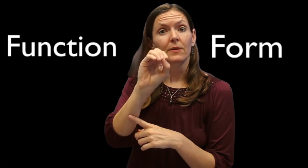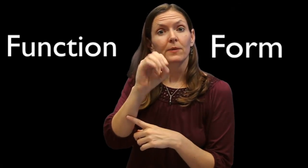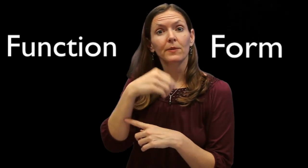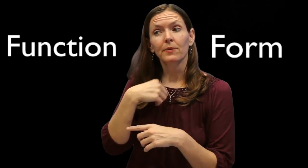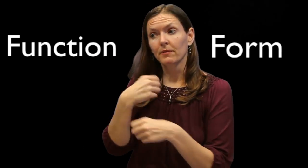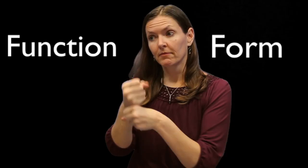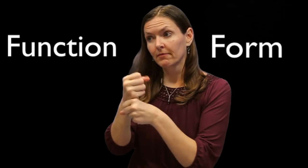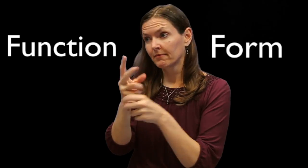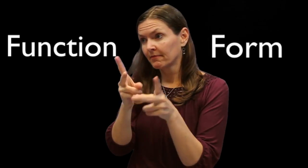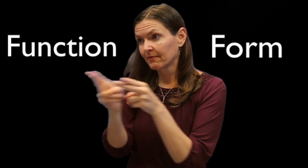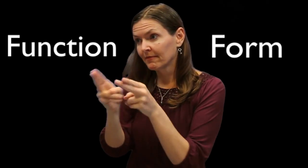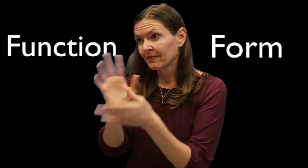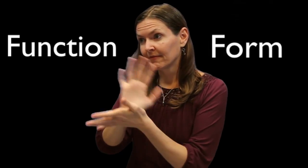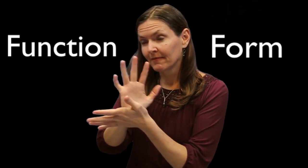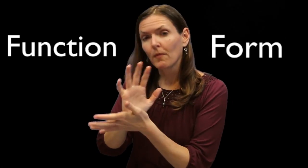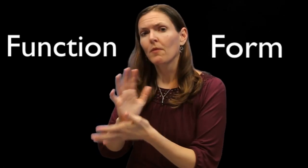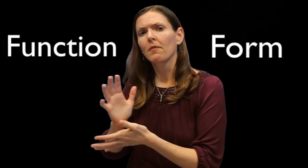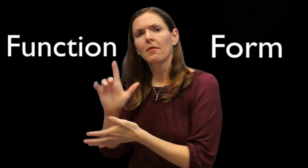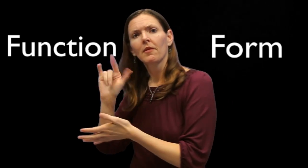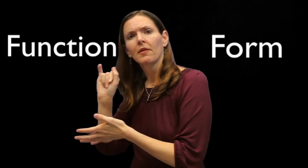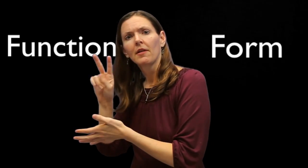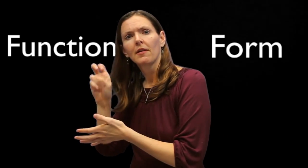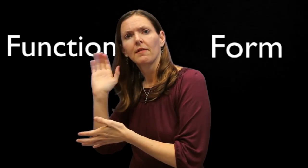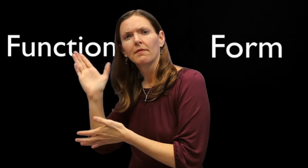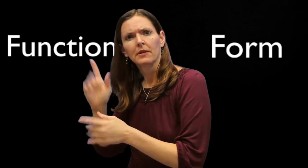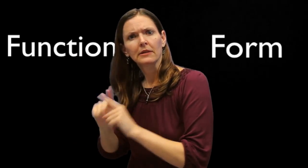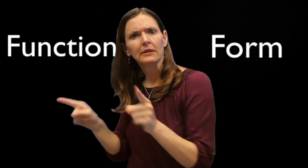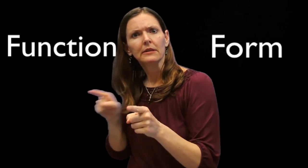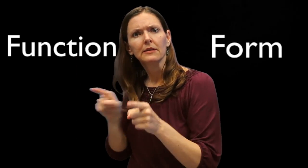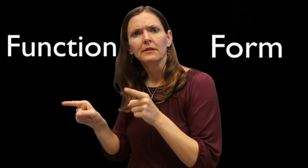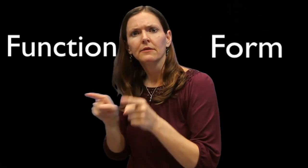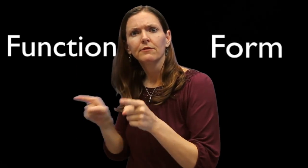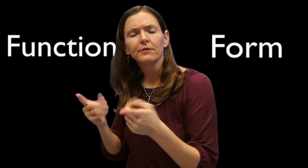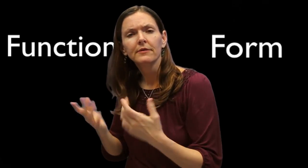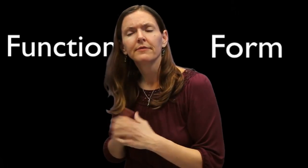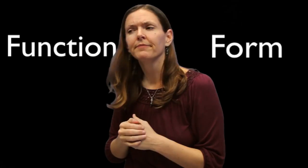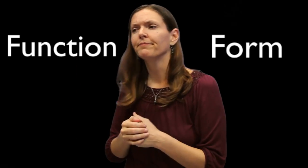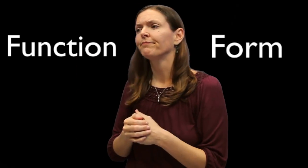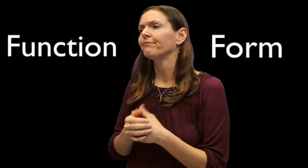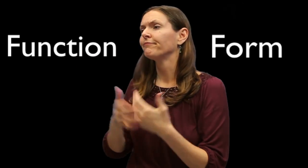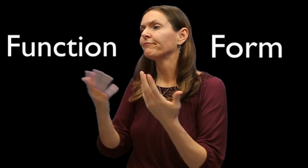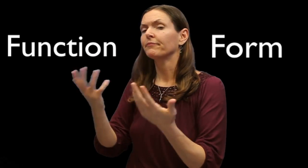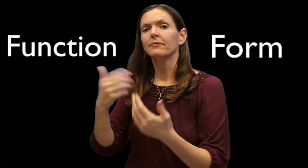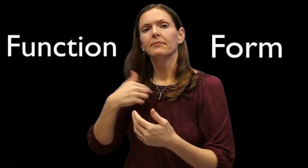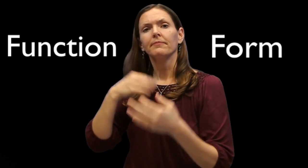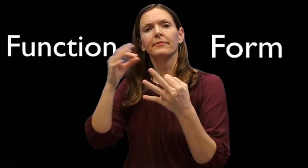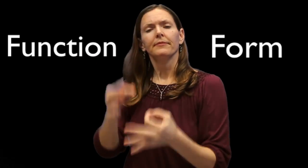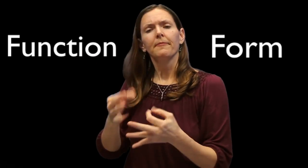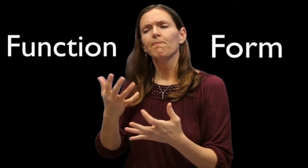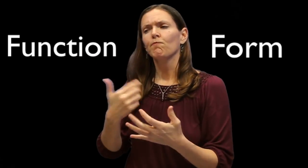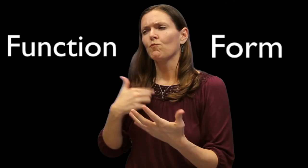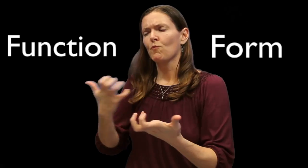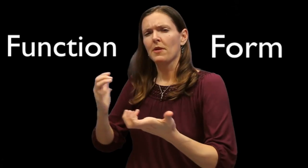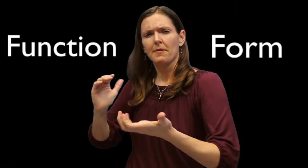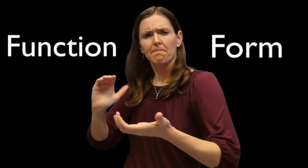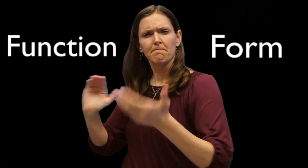Another feature in the "function" category involves knowing the difference between video publications and live presentations. Both delivery formats are different. Another example of the "function" category